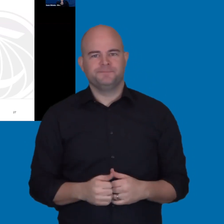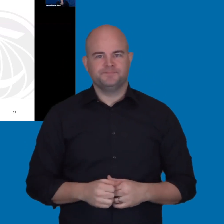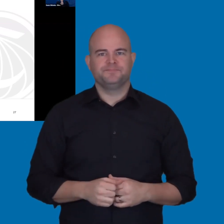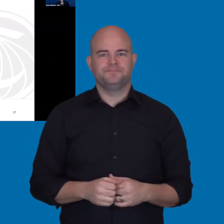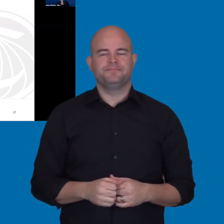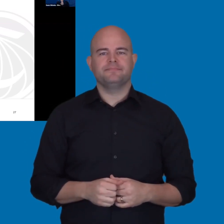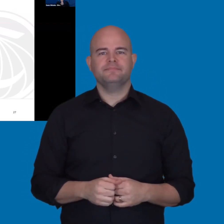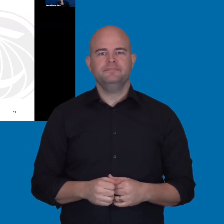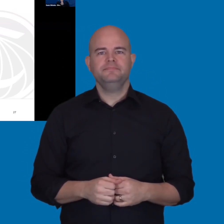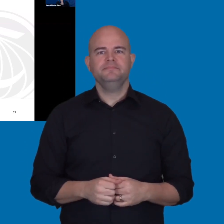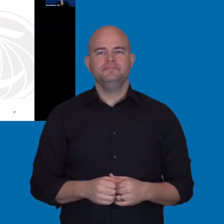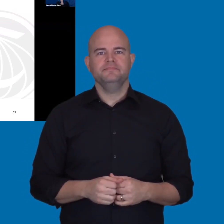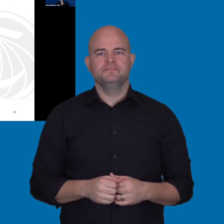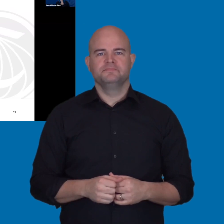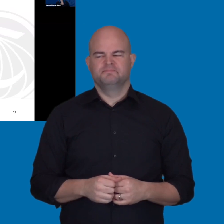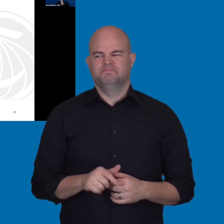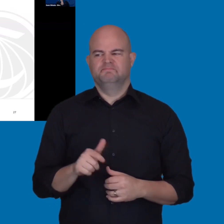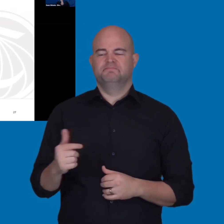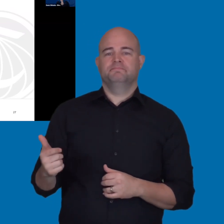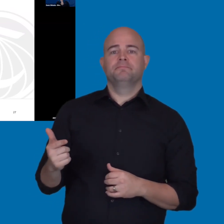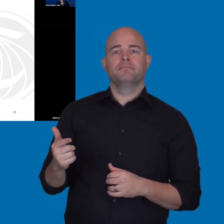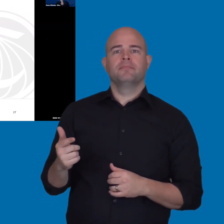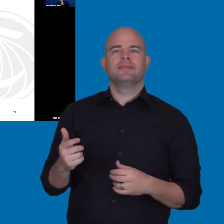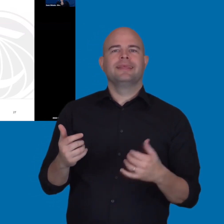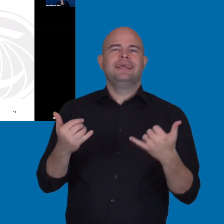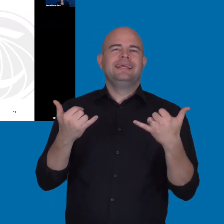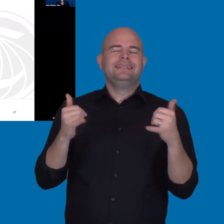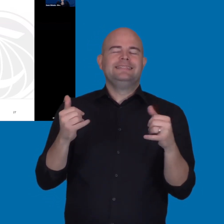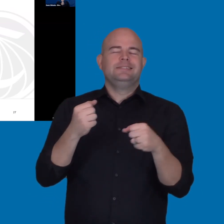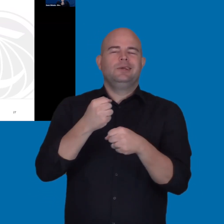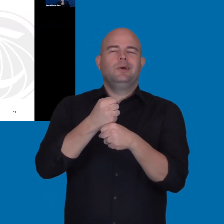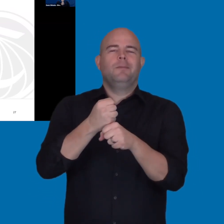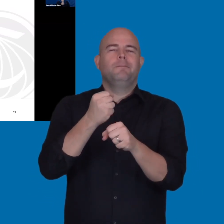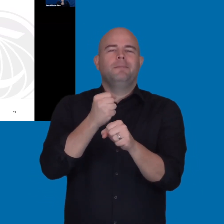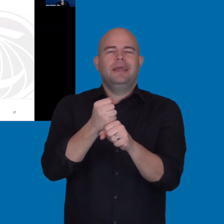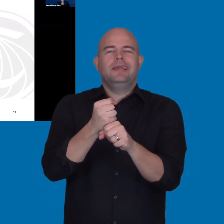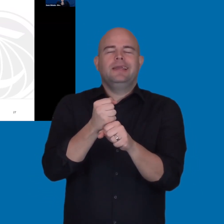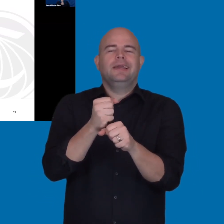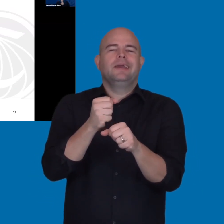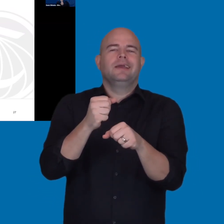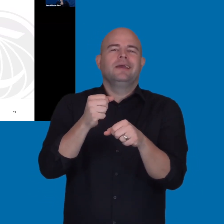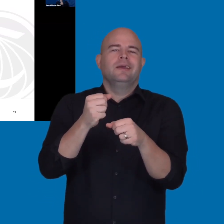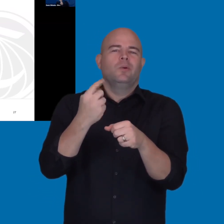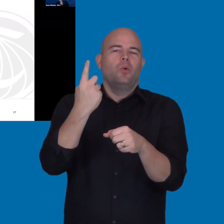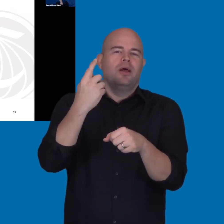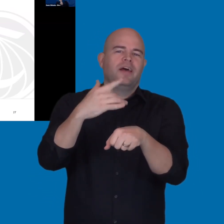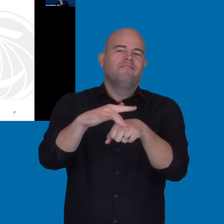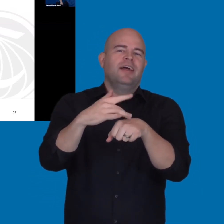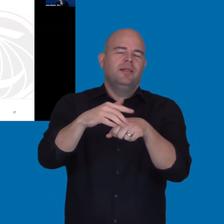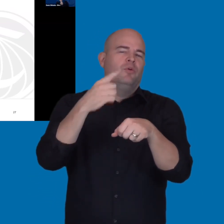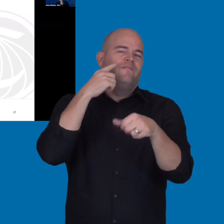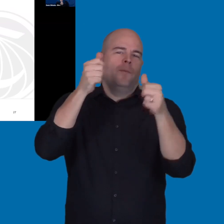Absolutely. Okay, thank you. We're just still working on making them into a version